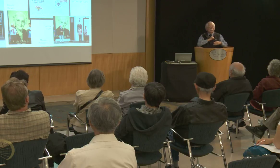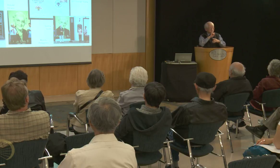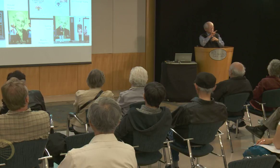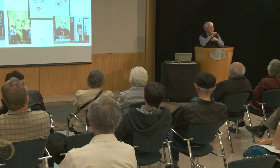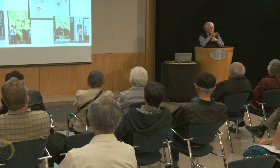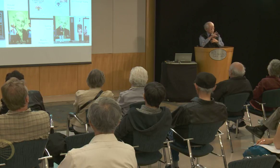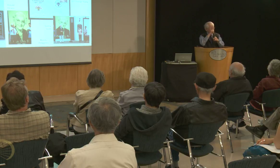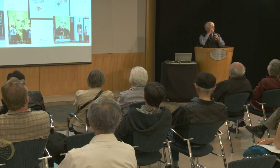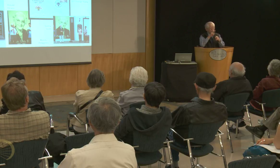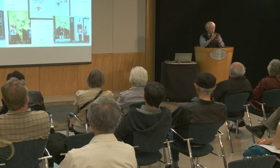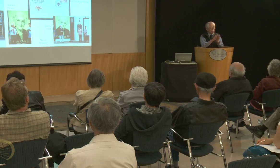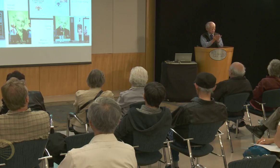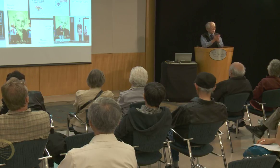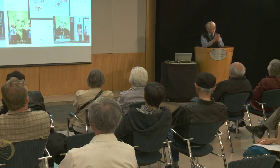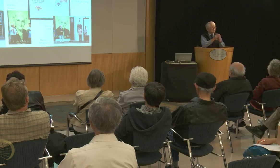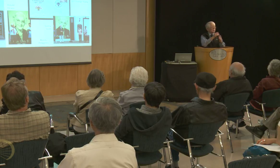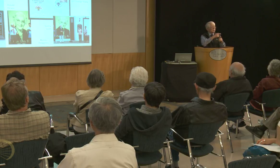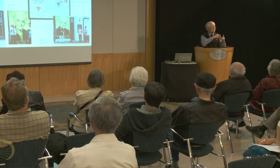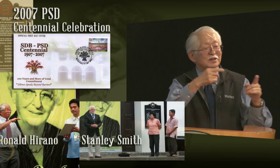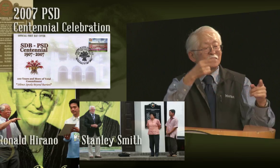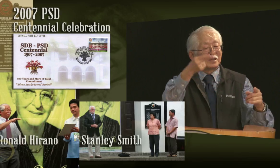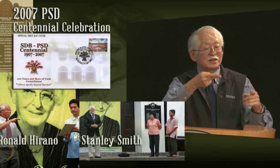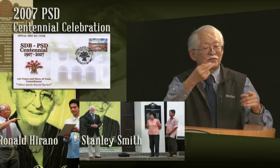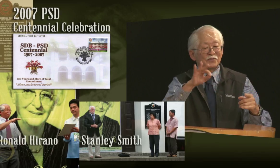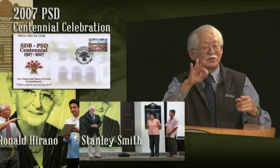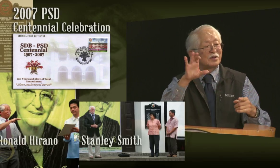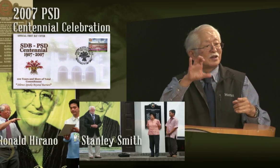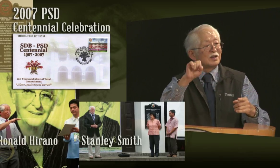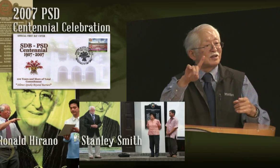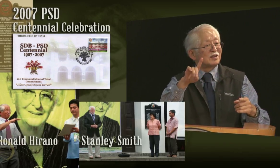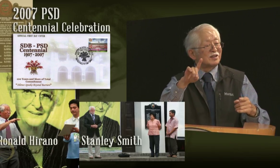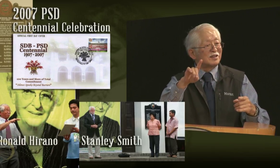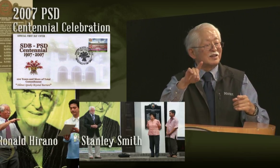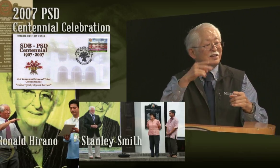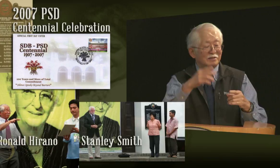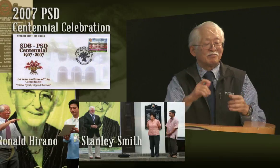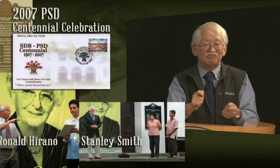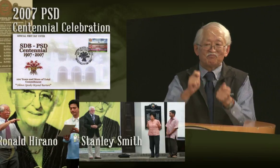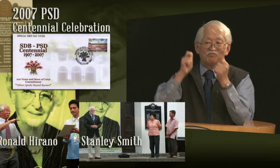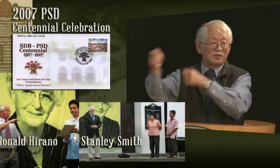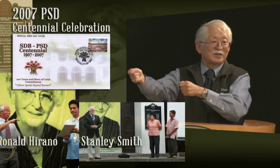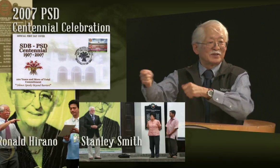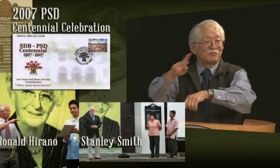I did my presentation, and Stan Smith also gave the history of CAD,